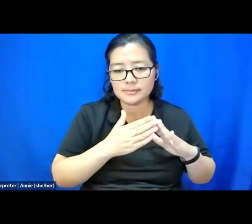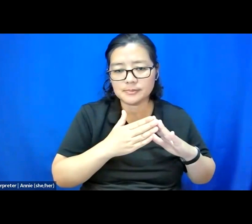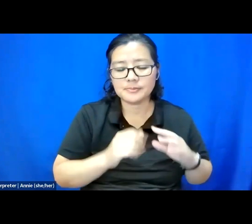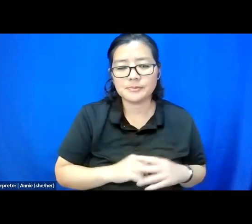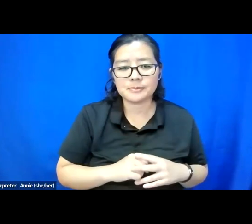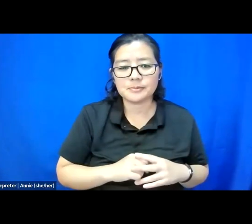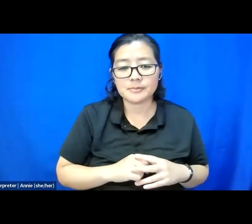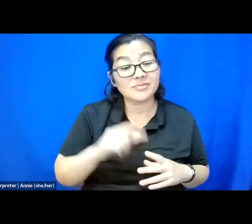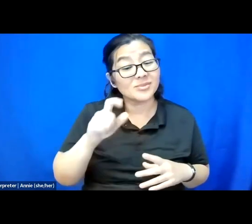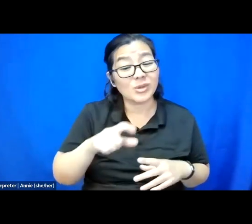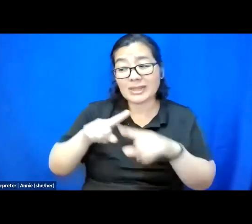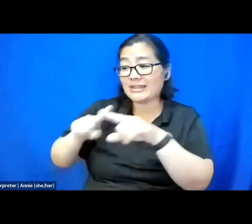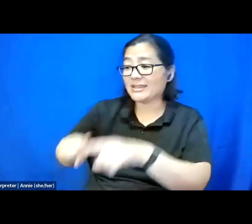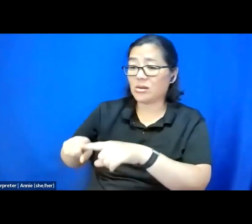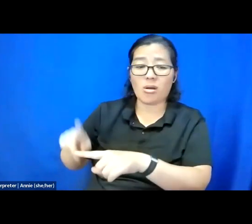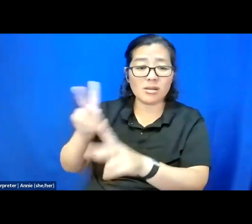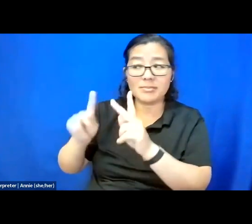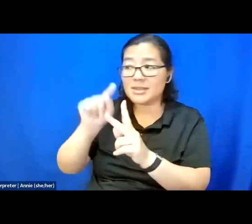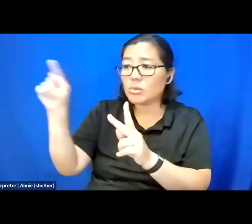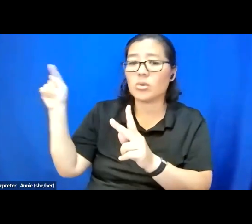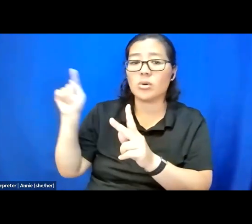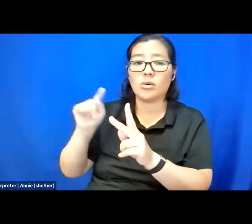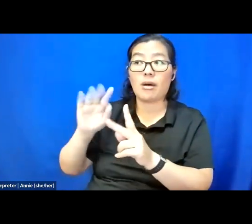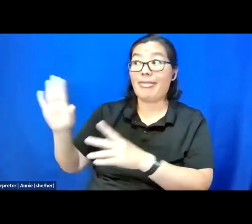You have to lean on the people whose understandings you have yet to hear.